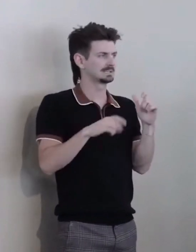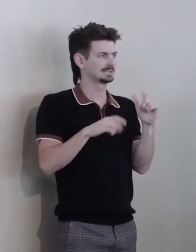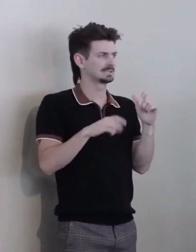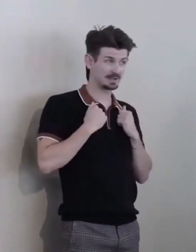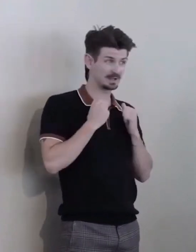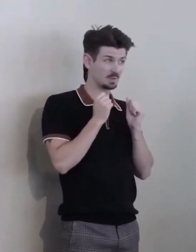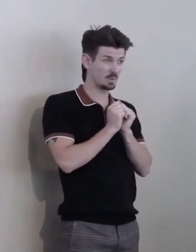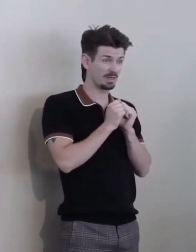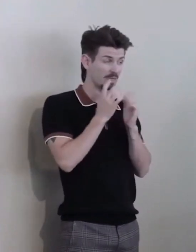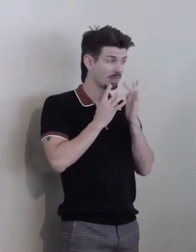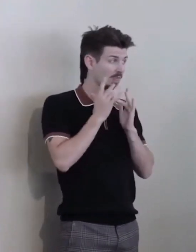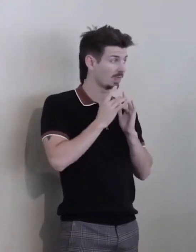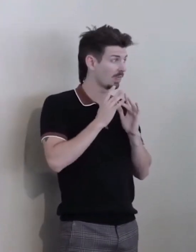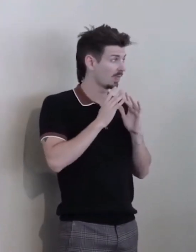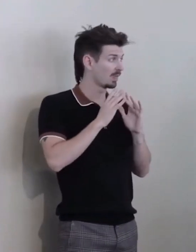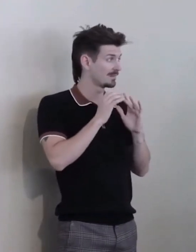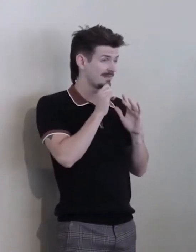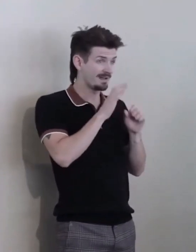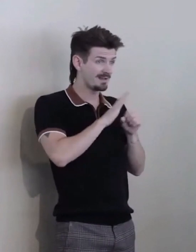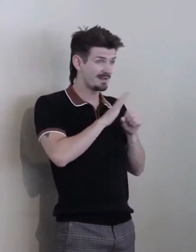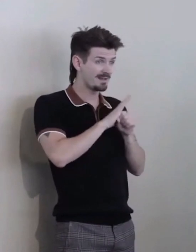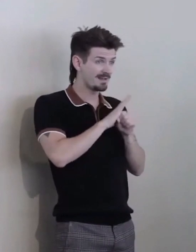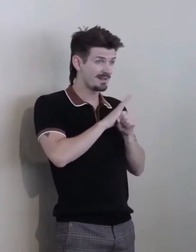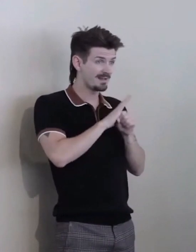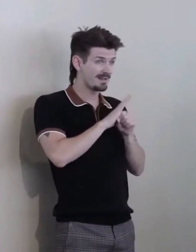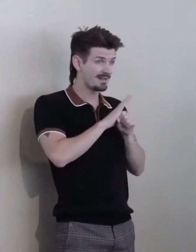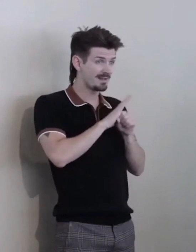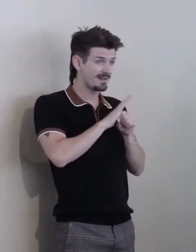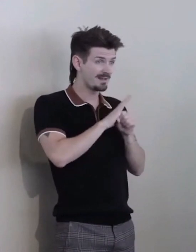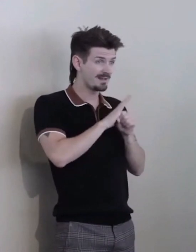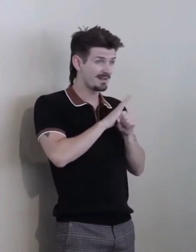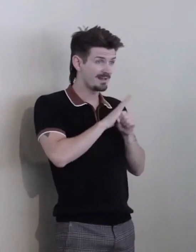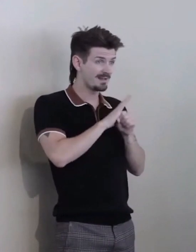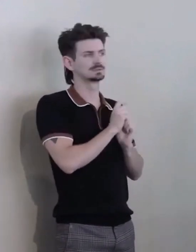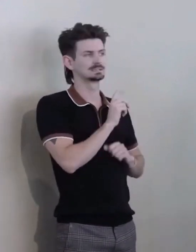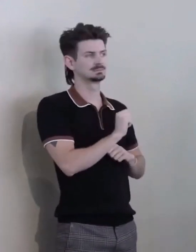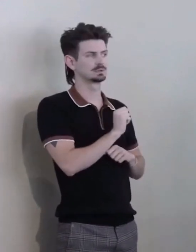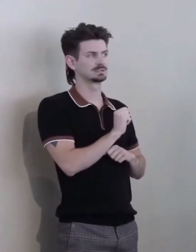are people with disabilities and that's something we must we must address.